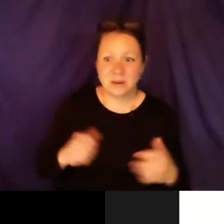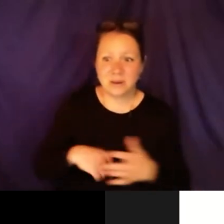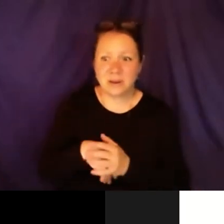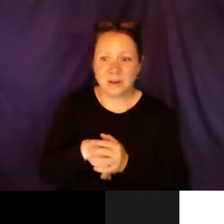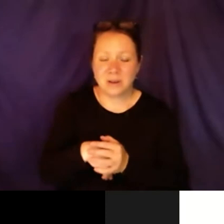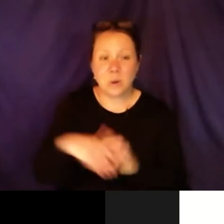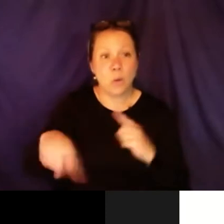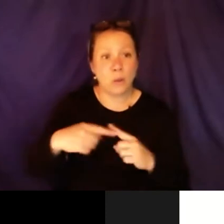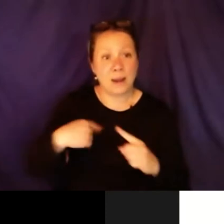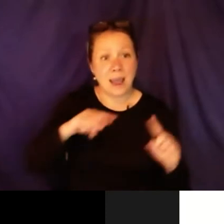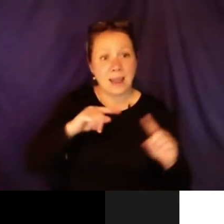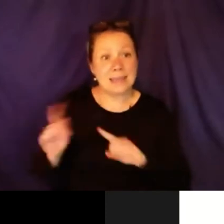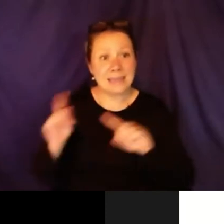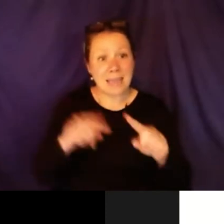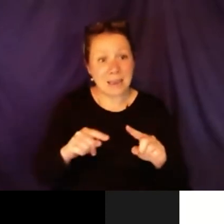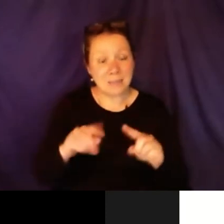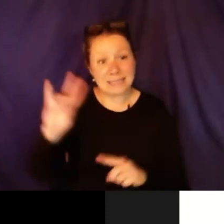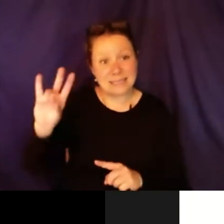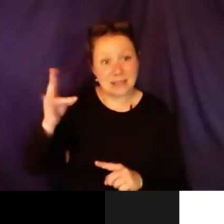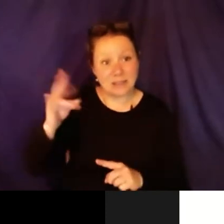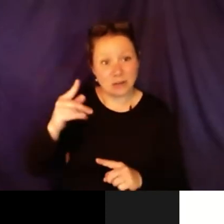been renovated.